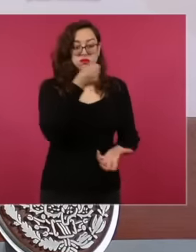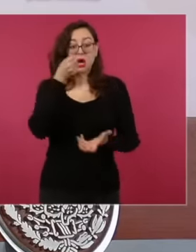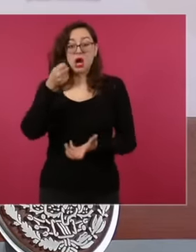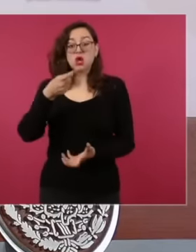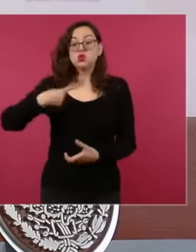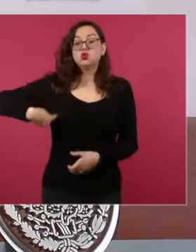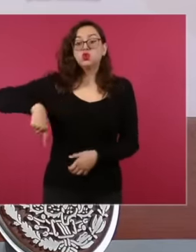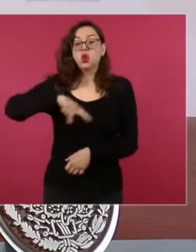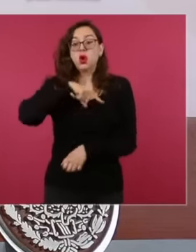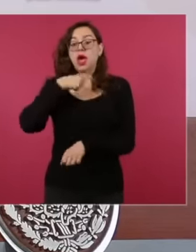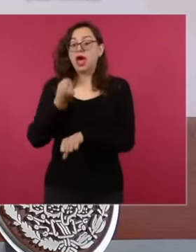there was no awareness of